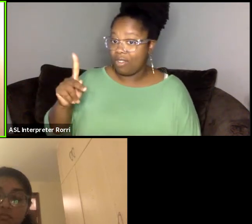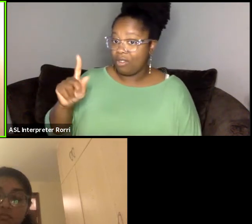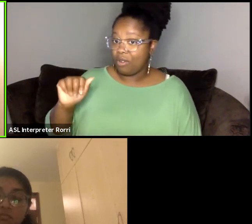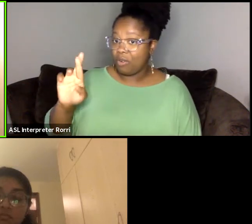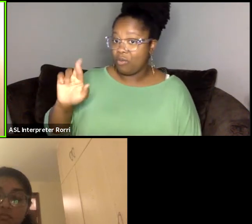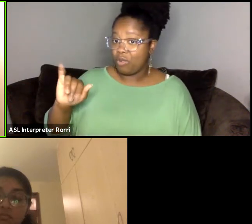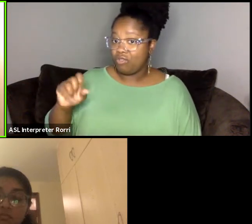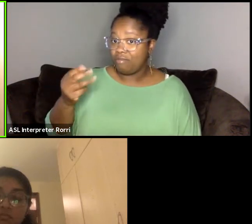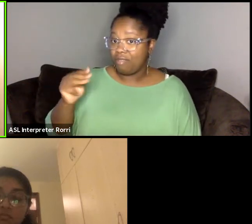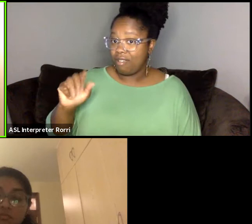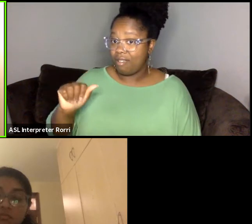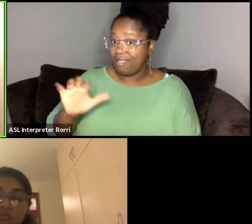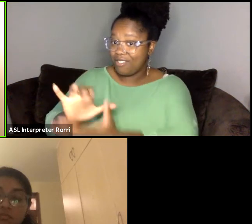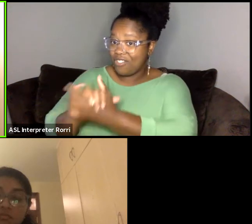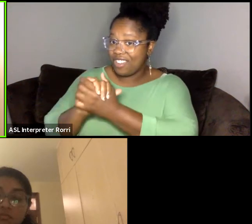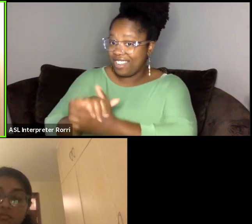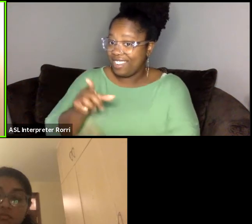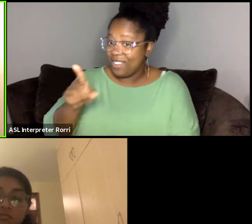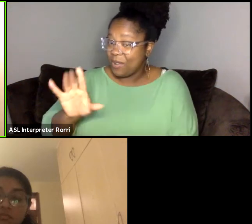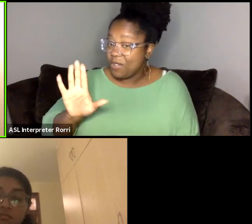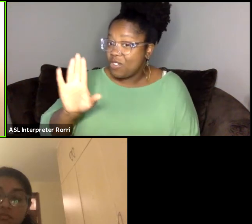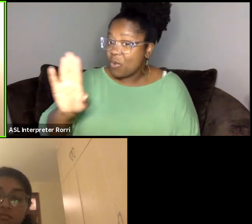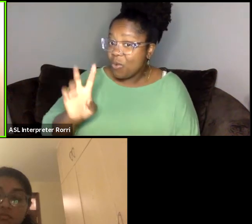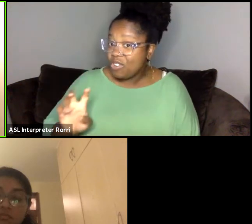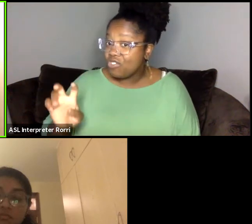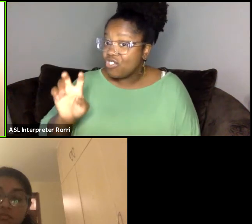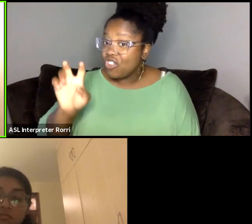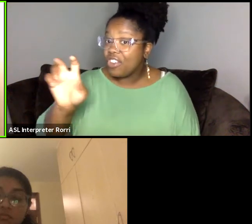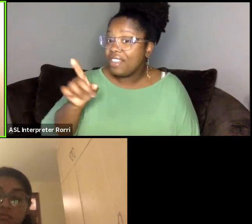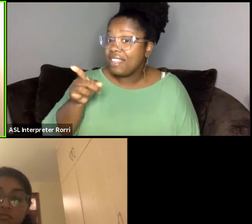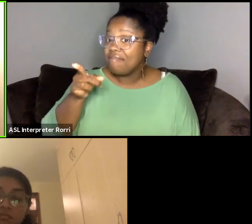on your journey, as you're about to undertake